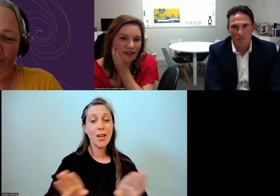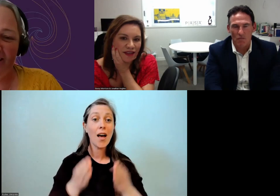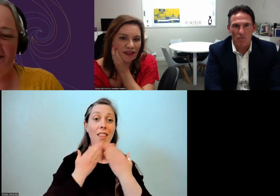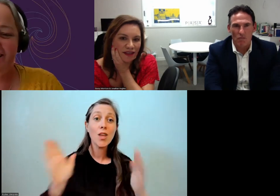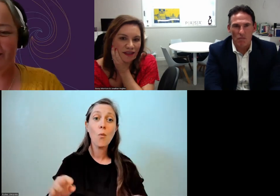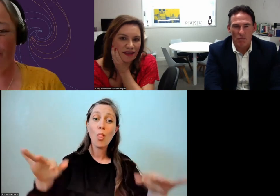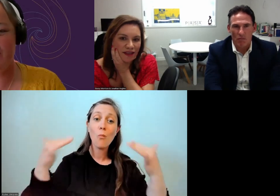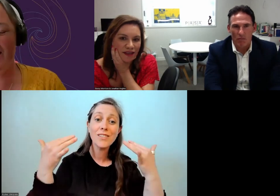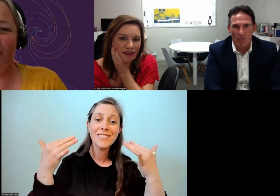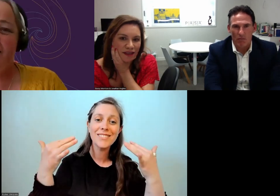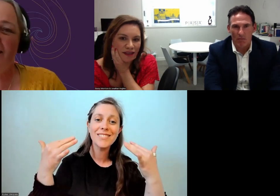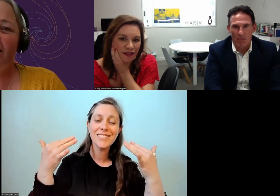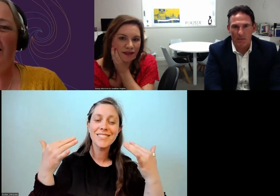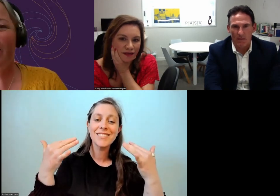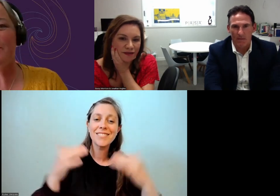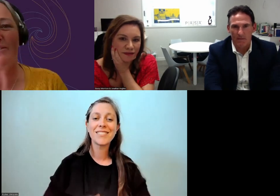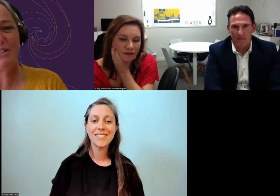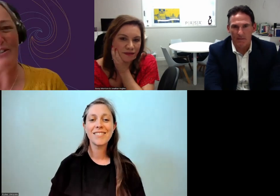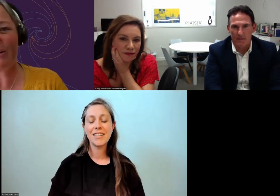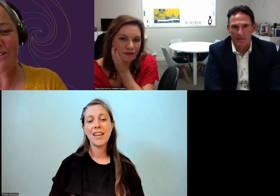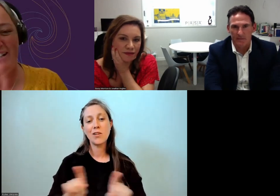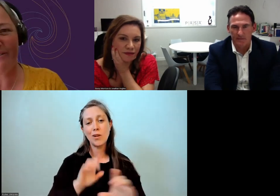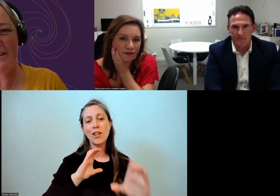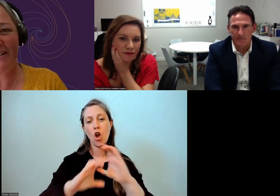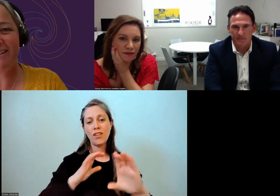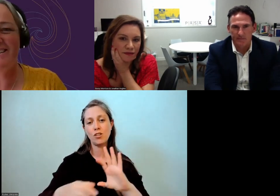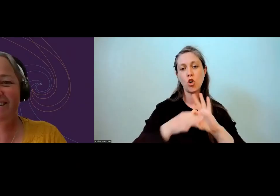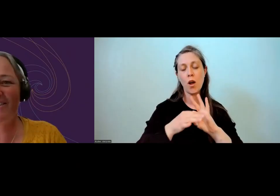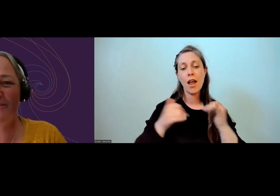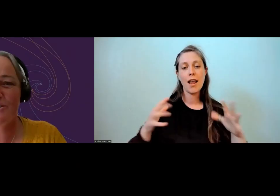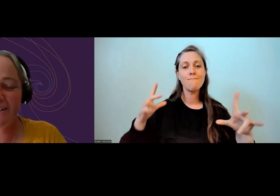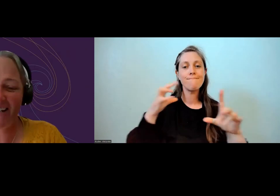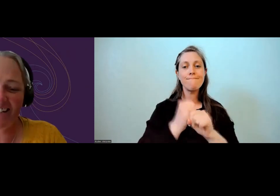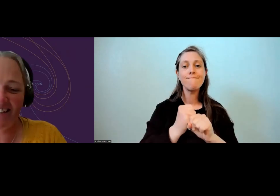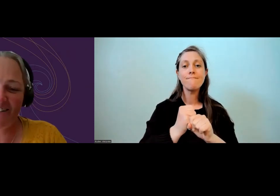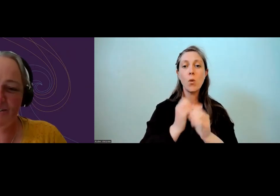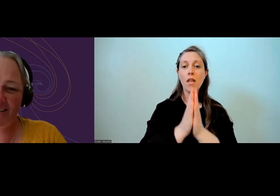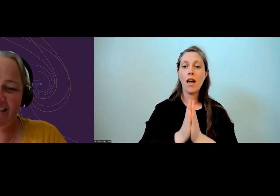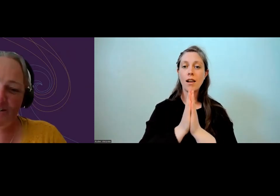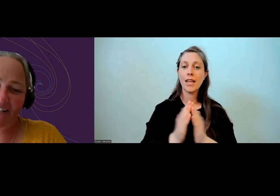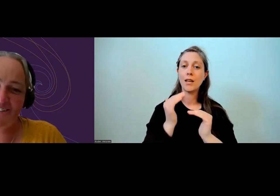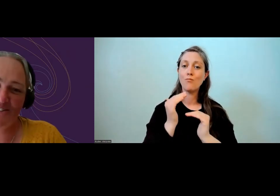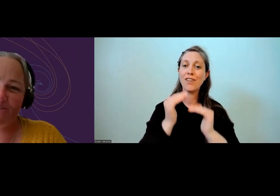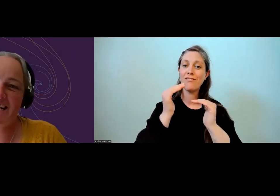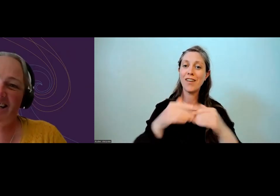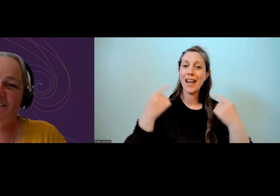and joined the conversation. I'm just gonna close now with a short karakia, and we'll let you head on your way.